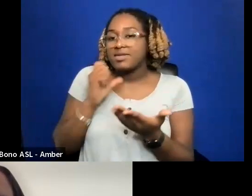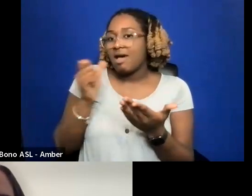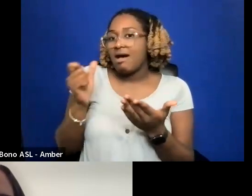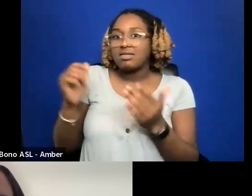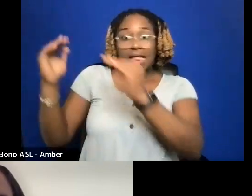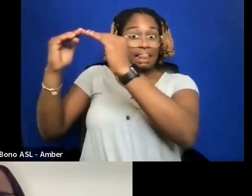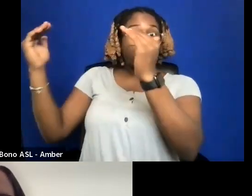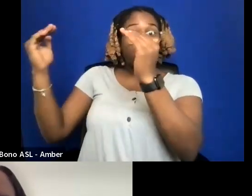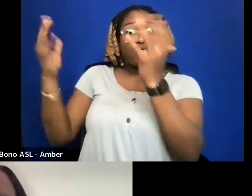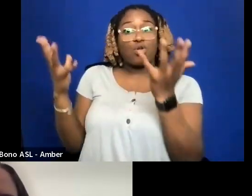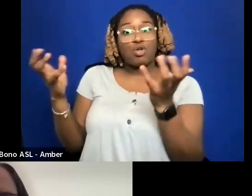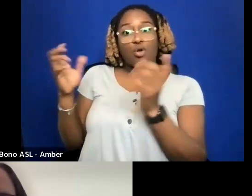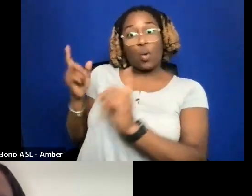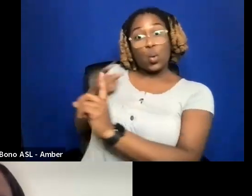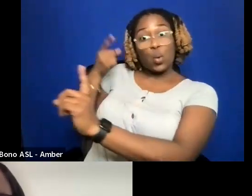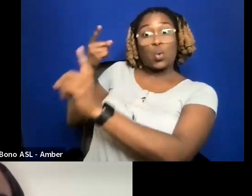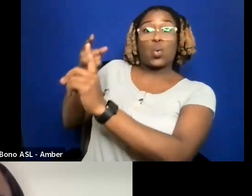YOUR INITIAL GOAL WHEN YOU STARTED OUT.